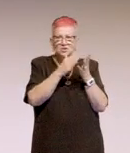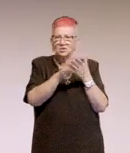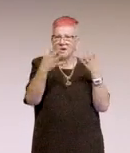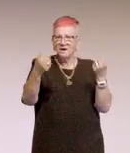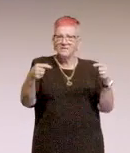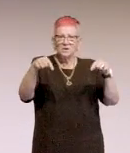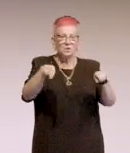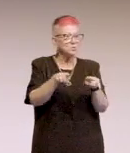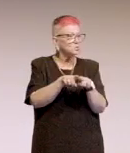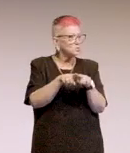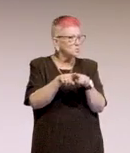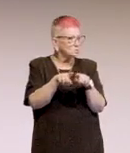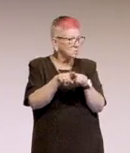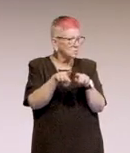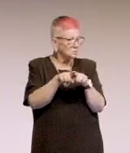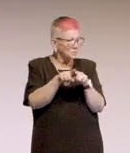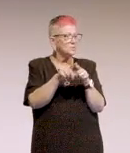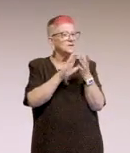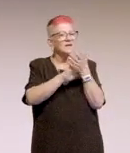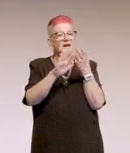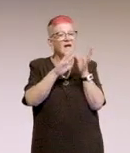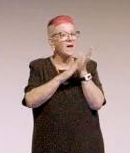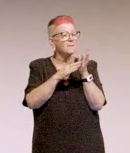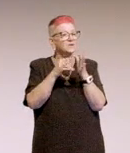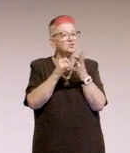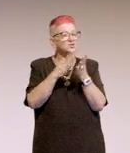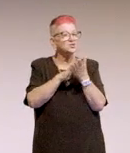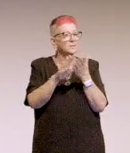So, Hamish McKenzie was the new accessibility manager